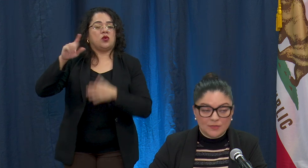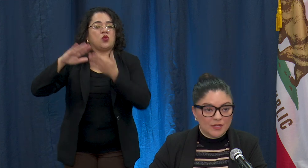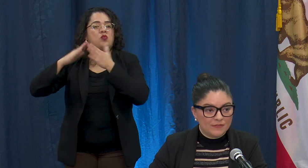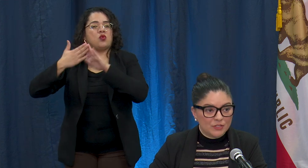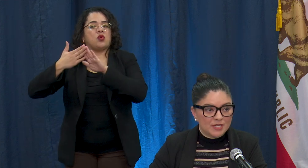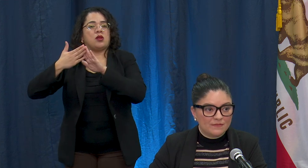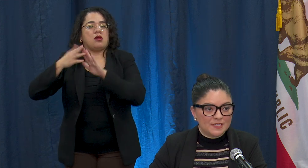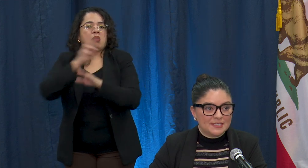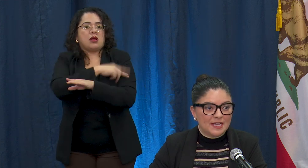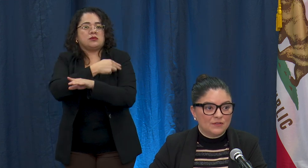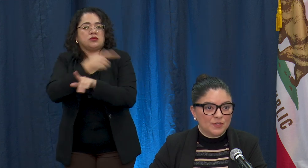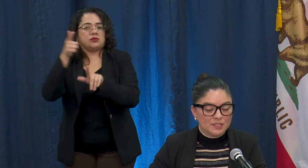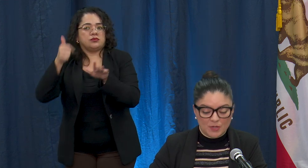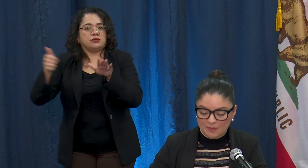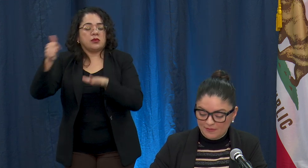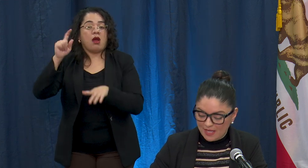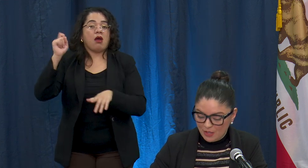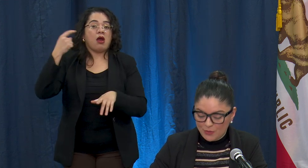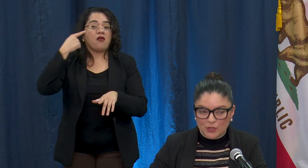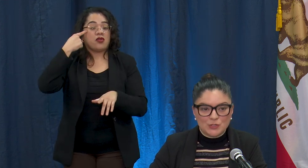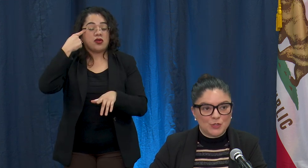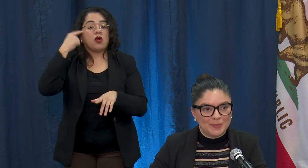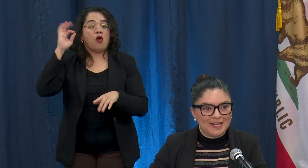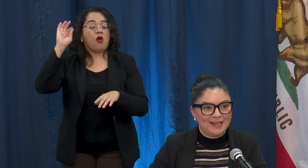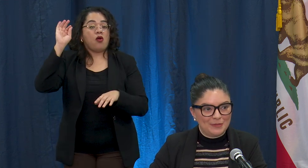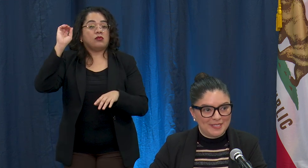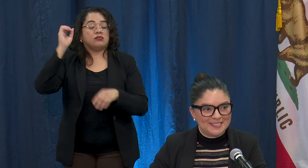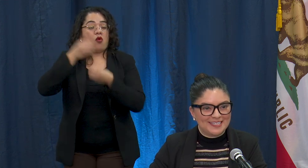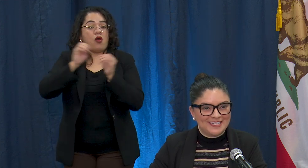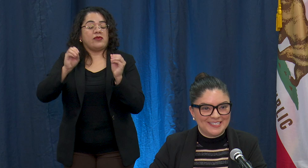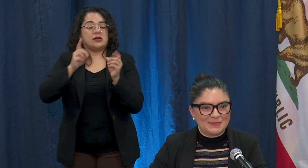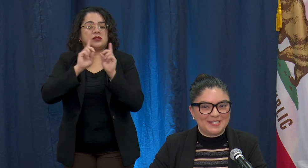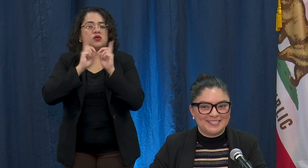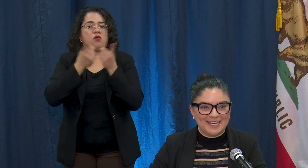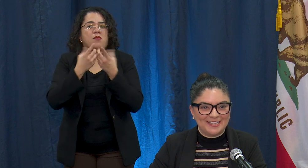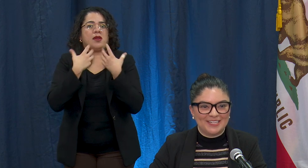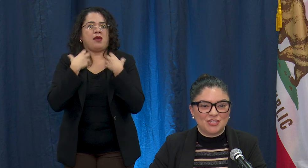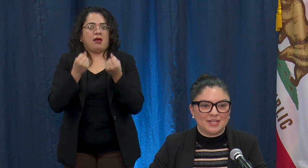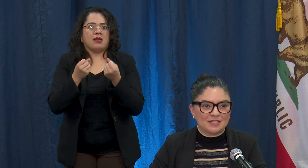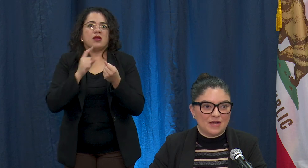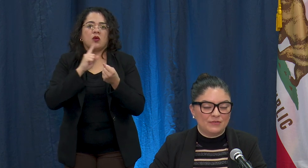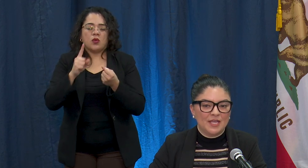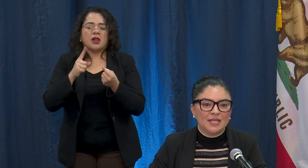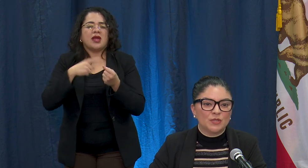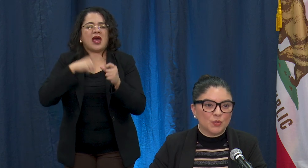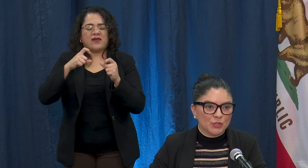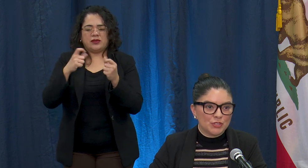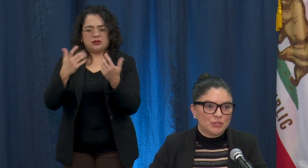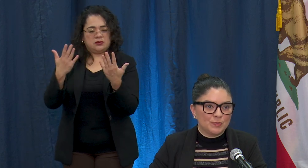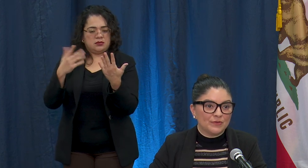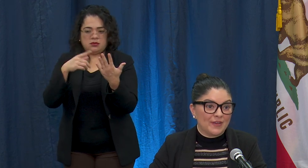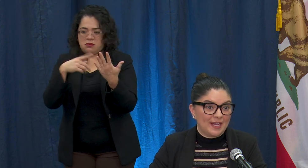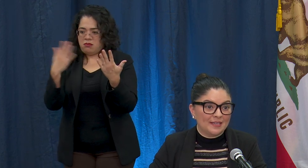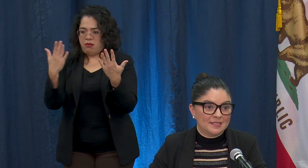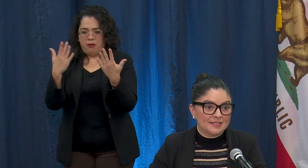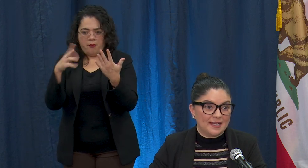the Governor's office, and California Department of Health there are so many elements that need to be done and checked off in order to provide a state